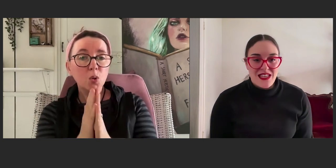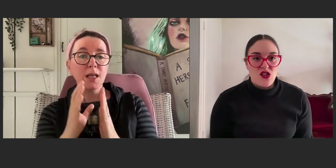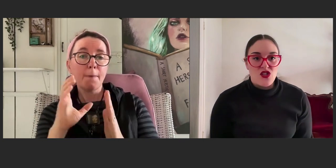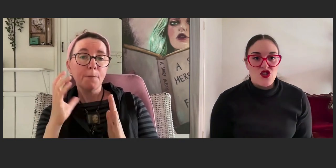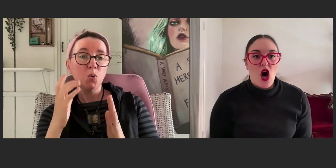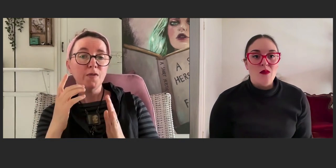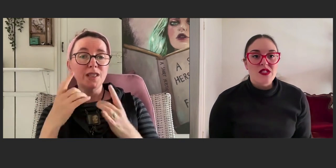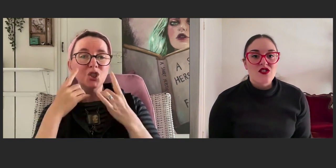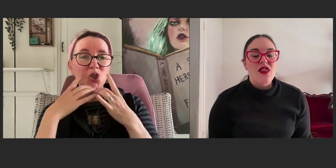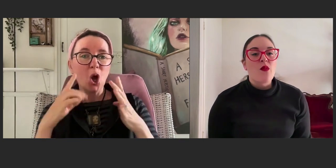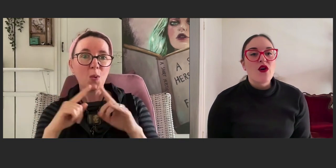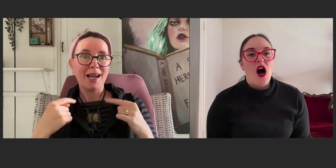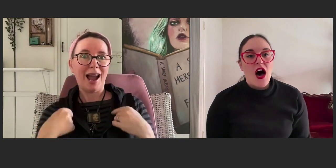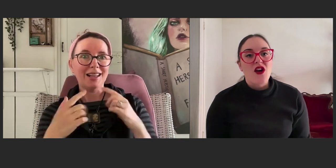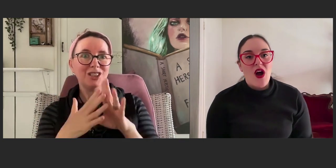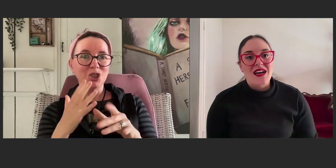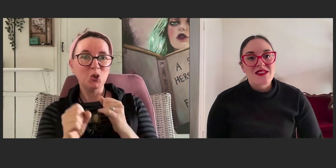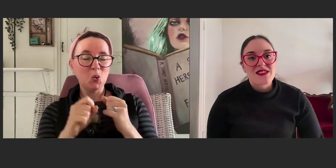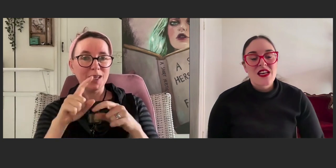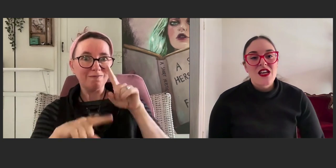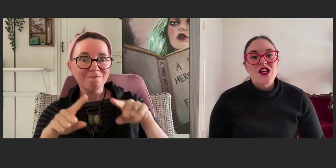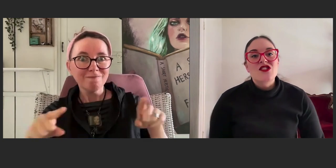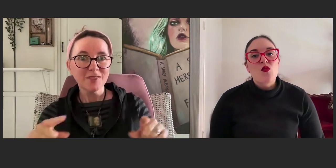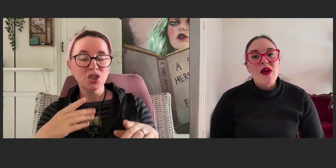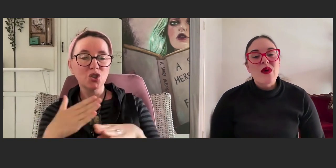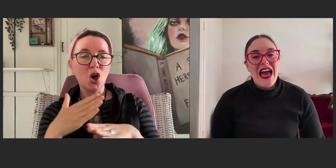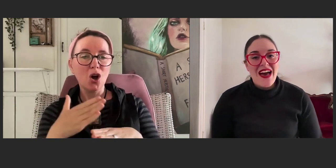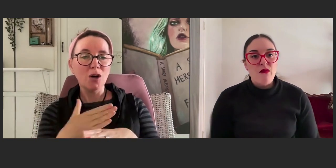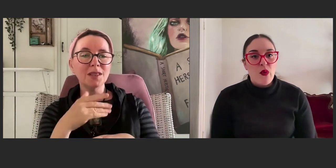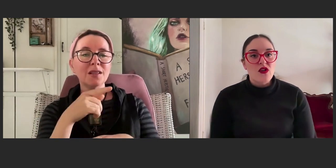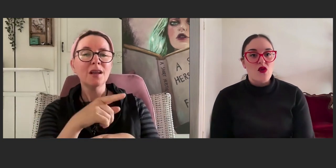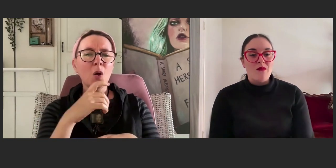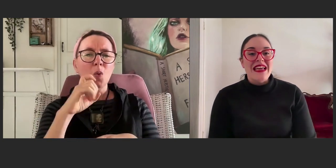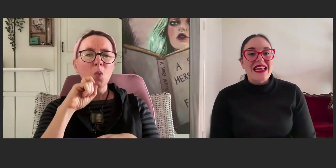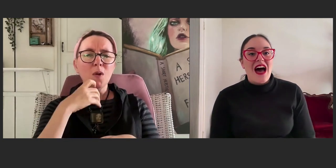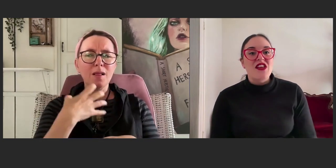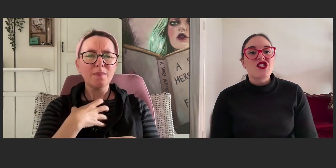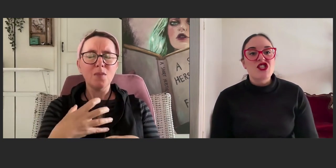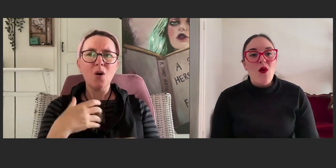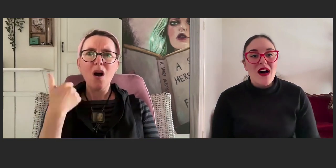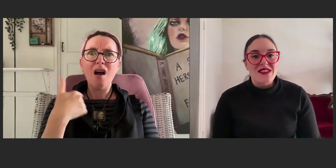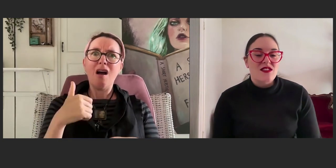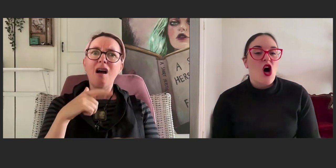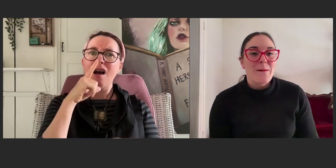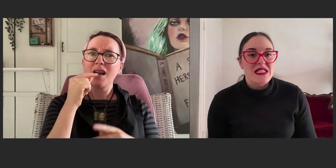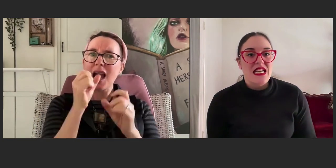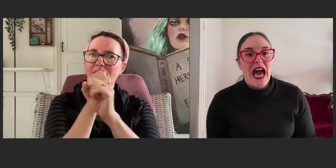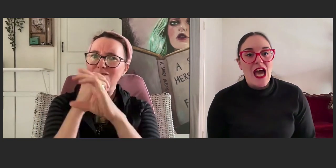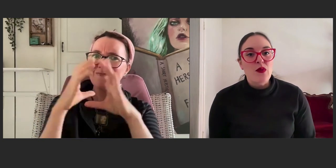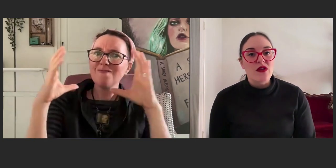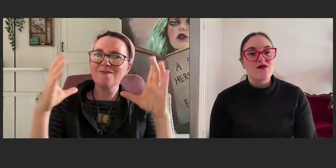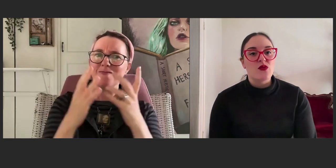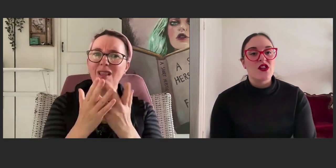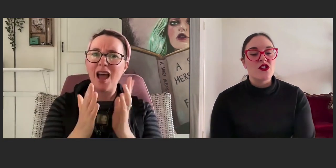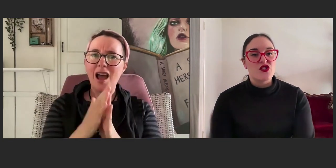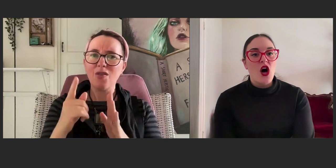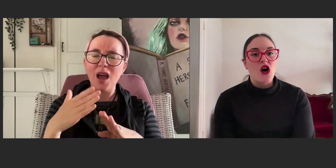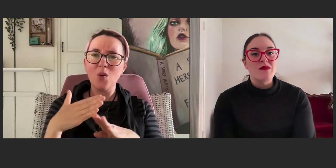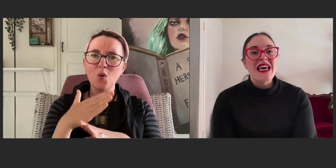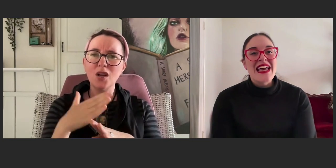in those jobs so they won't hire us. So, when we have books or media that show us as competent and capable of doing those jobs,